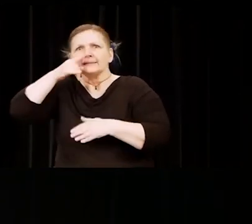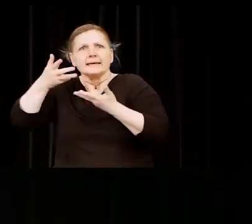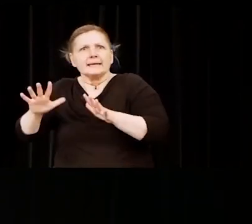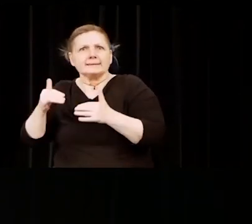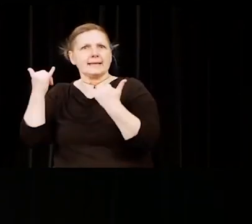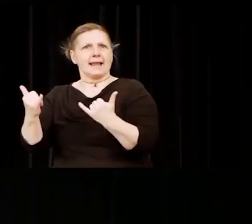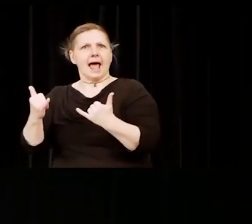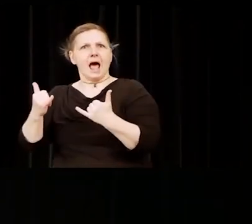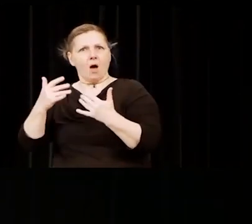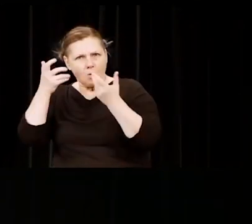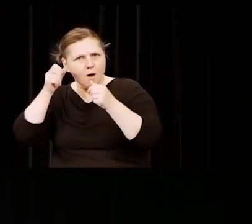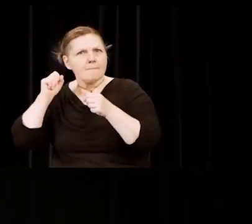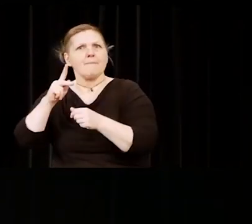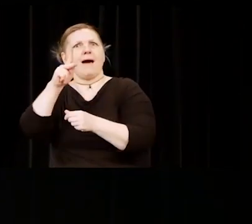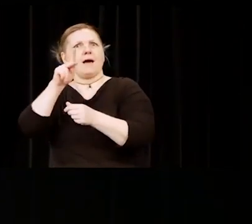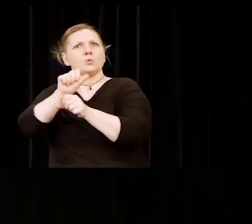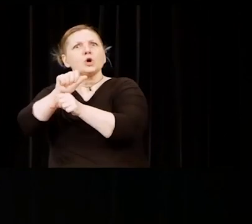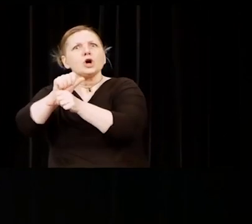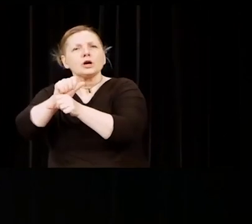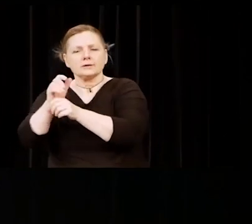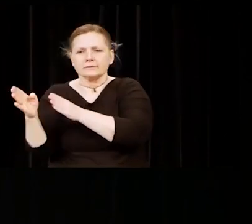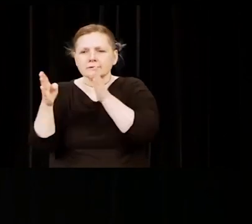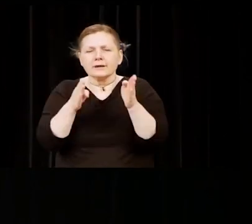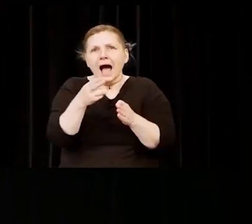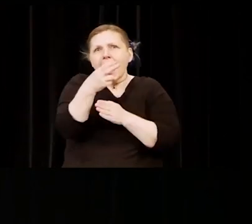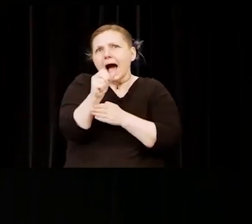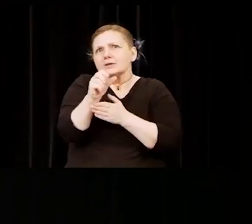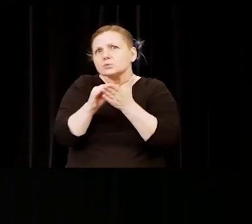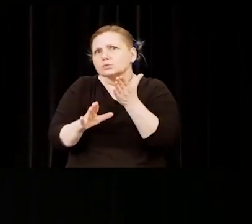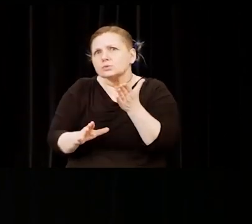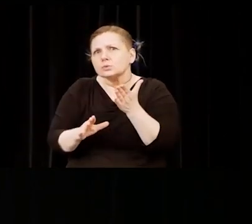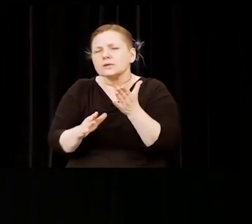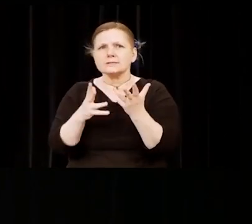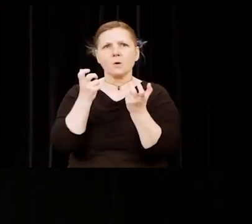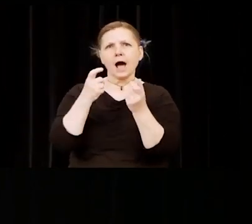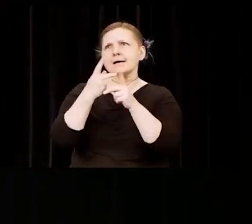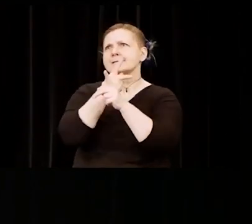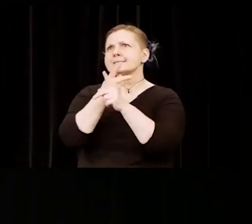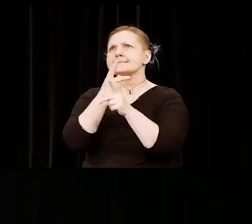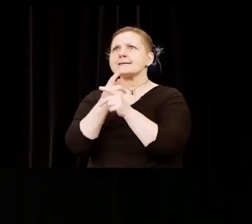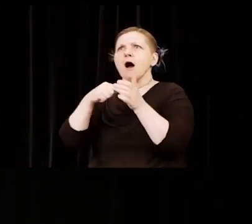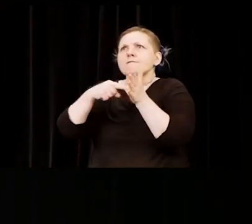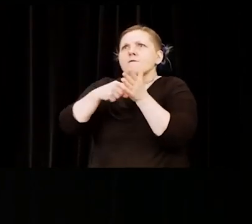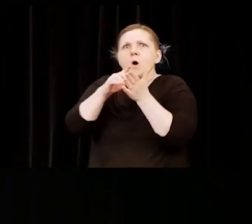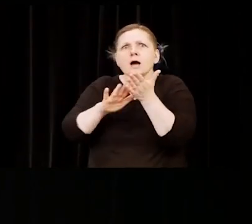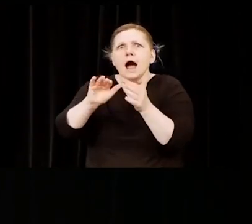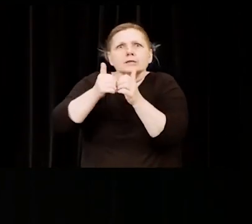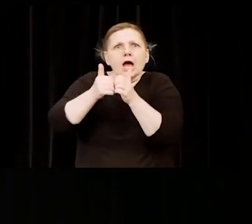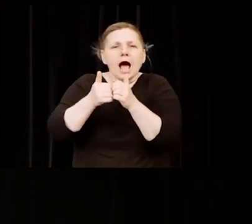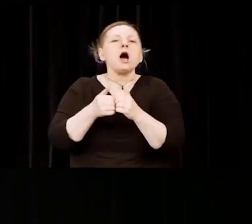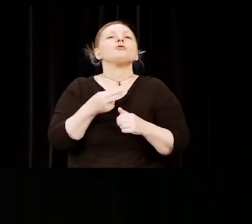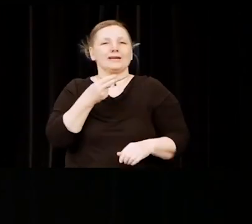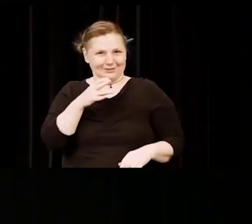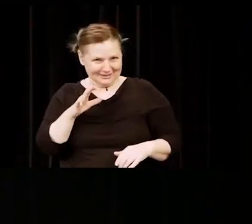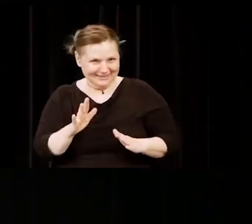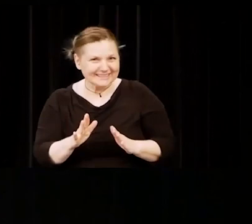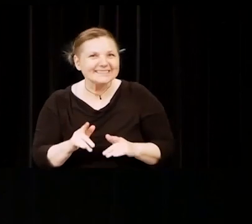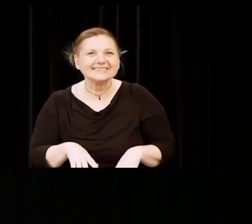for the first time after raising families. High school students seeking an affordable pathway to a bachelor's degree.